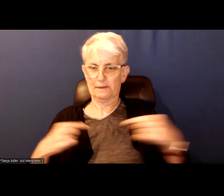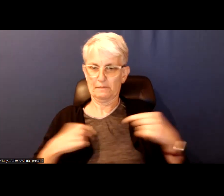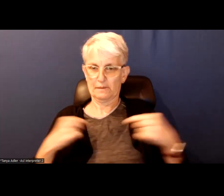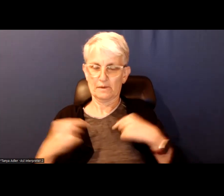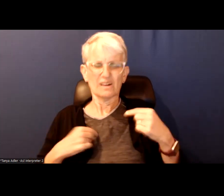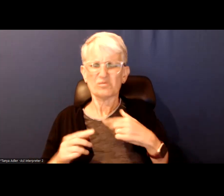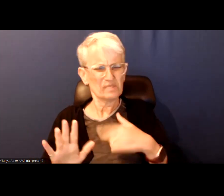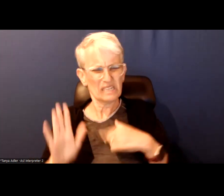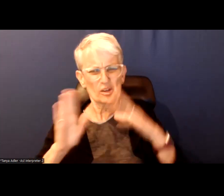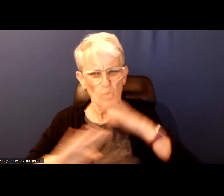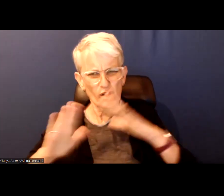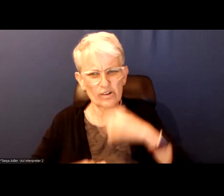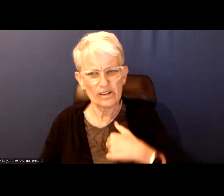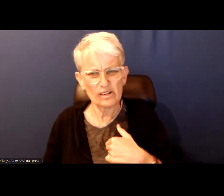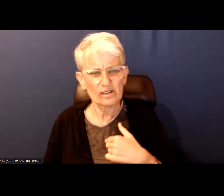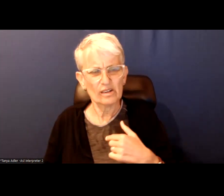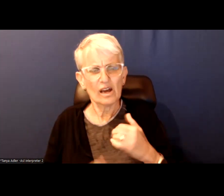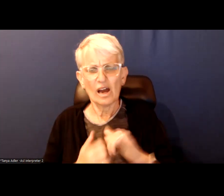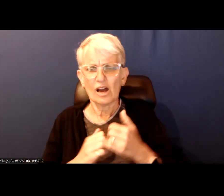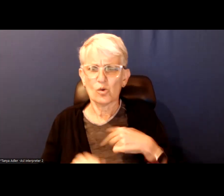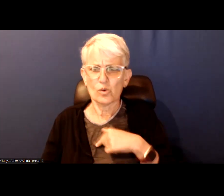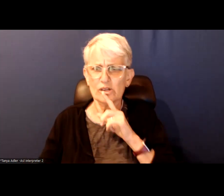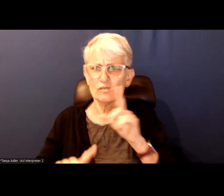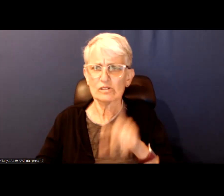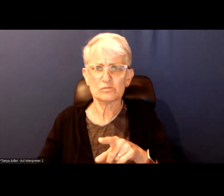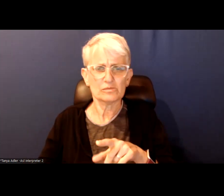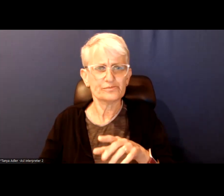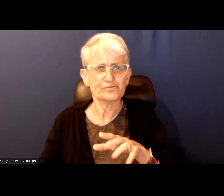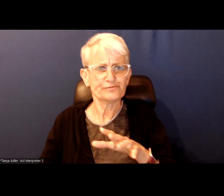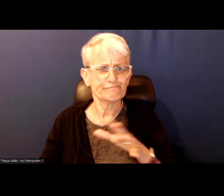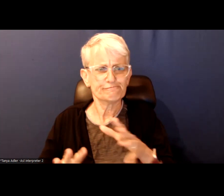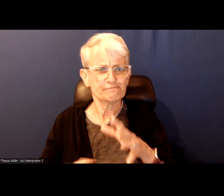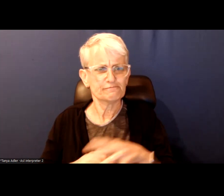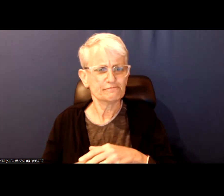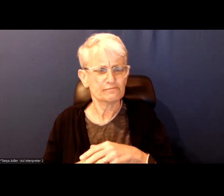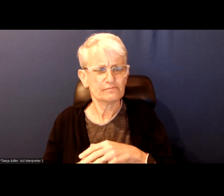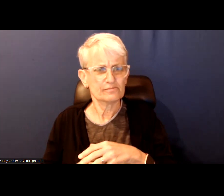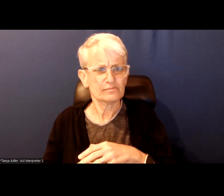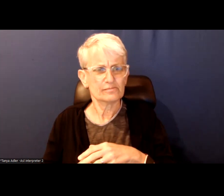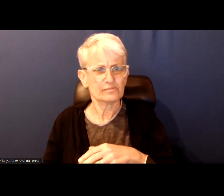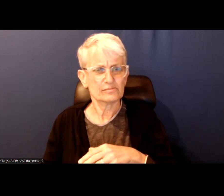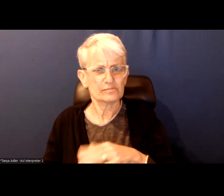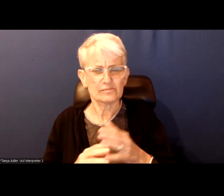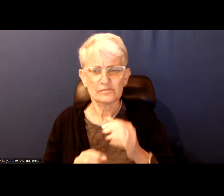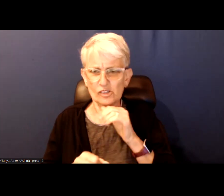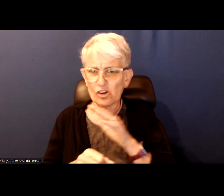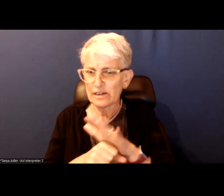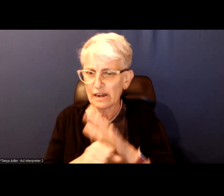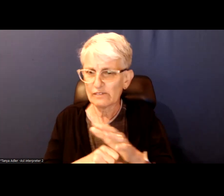I think in the way that we respond to the idea of the lack of public safety on transit for example.